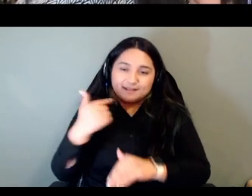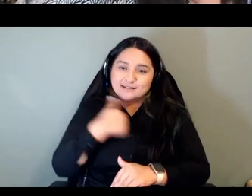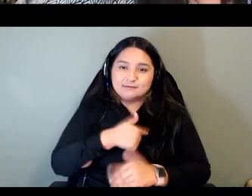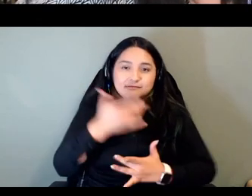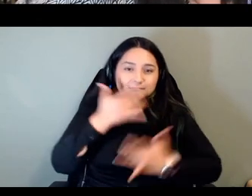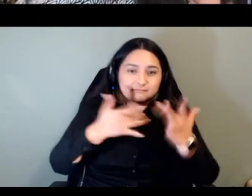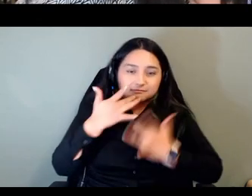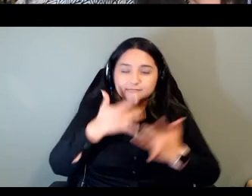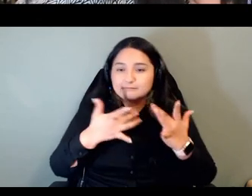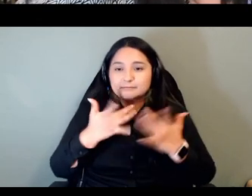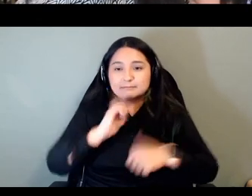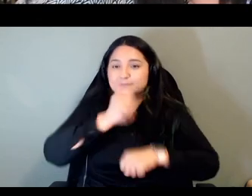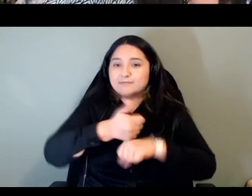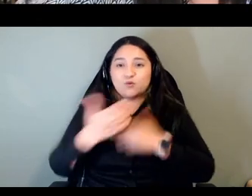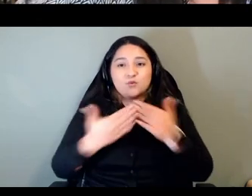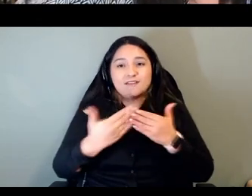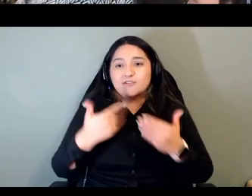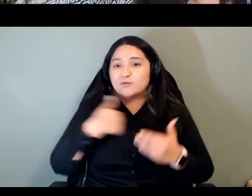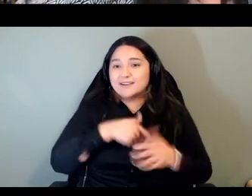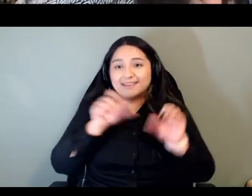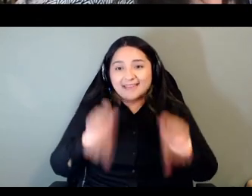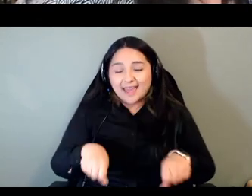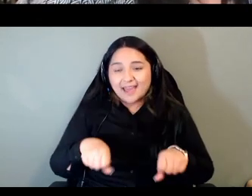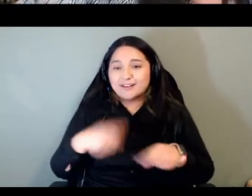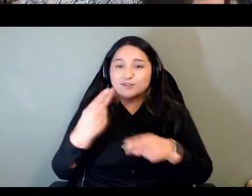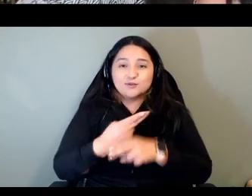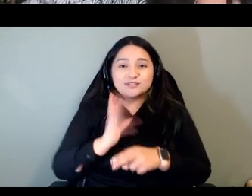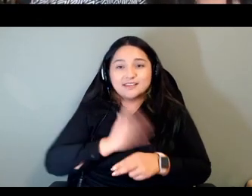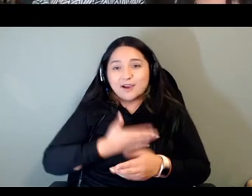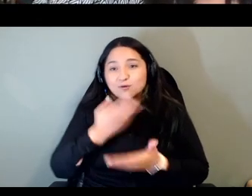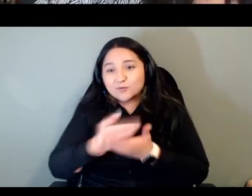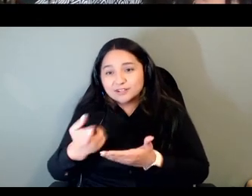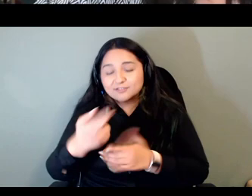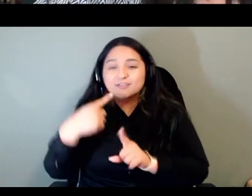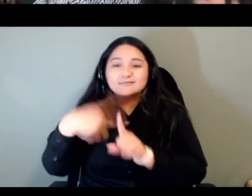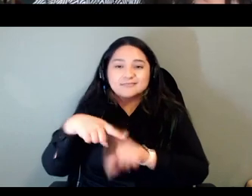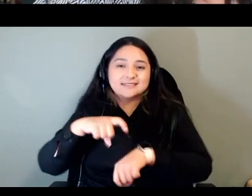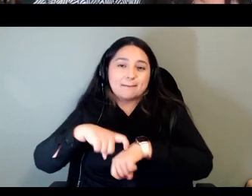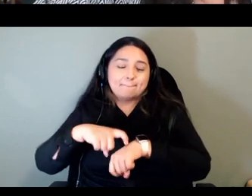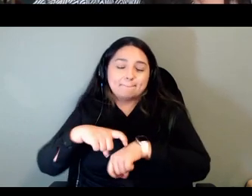do within you know the time and the resources that you have time but yeah i mean video is